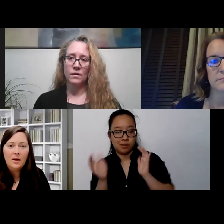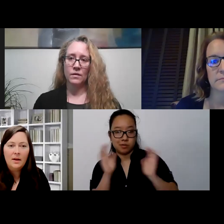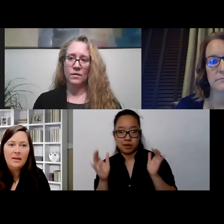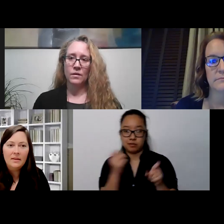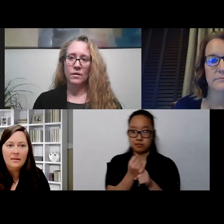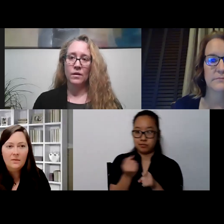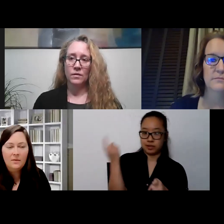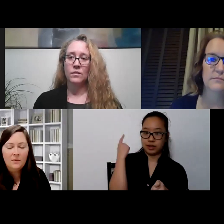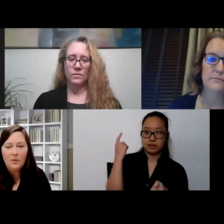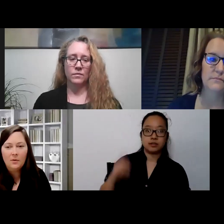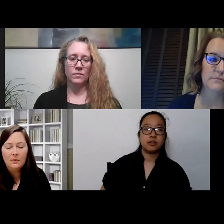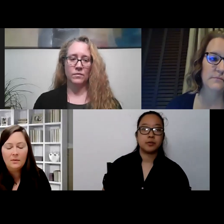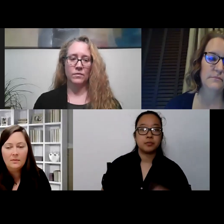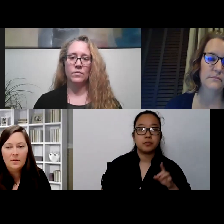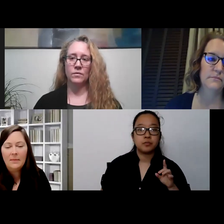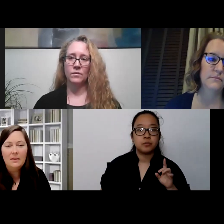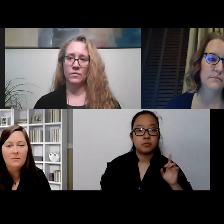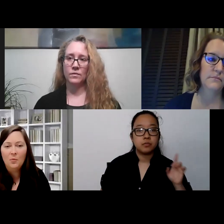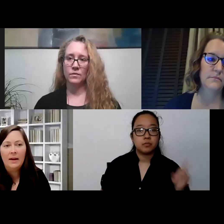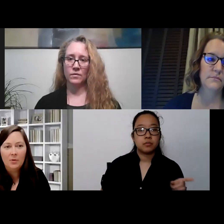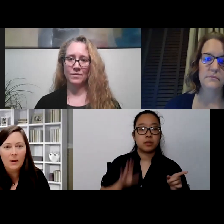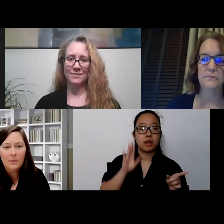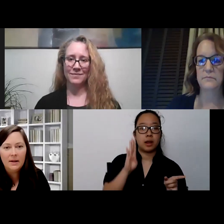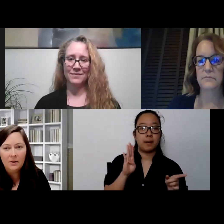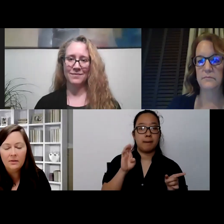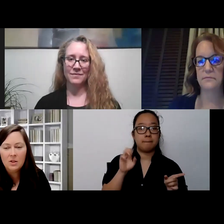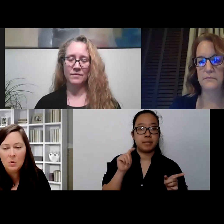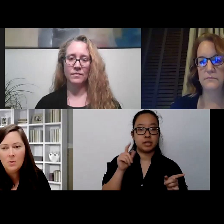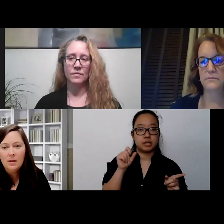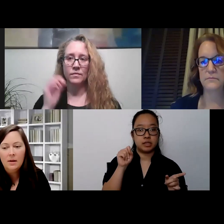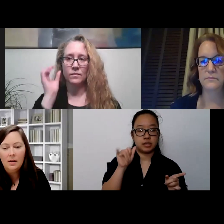So I think for, I mean, really everywhere but here too,